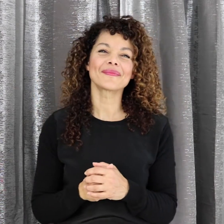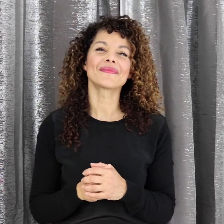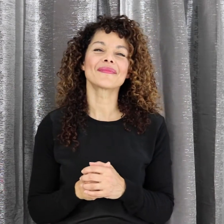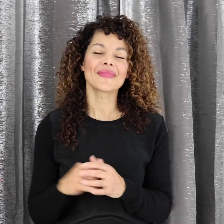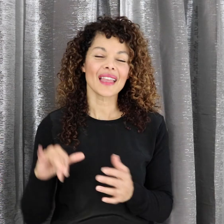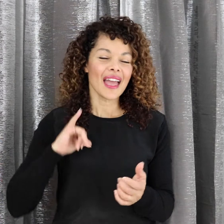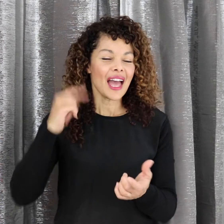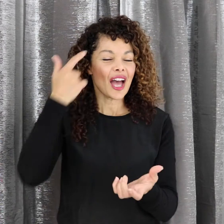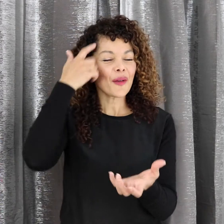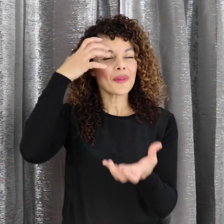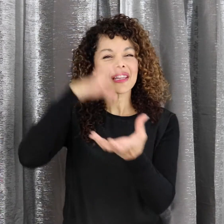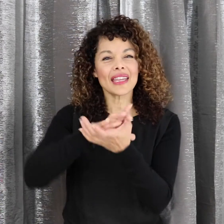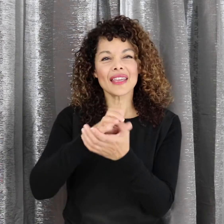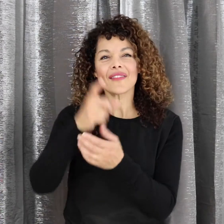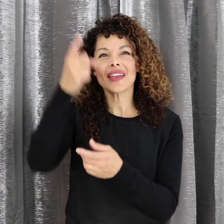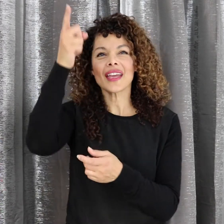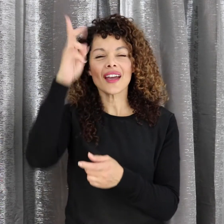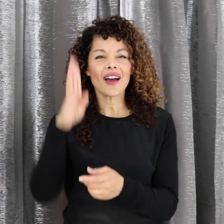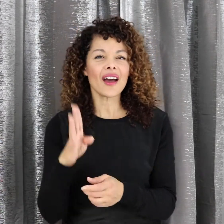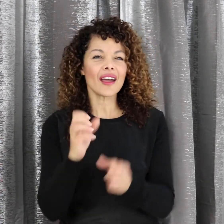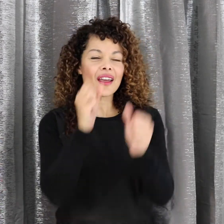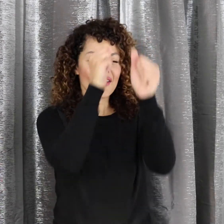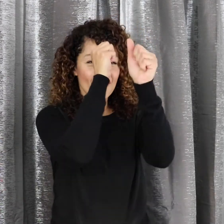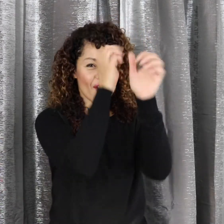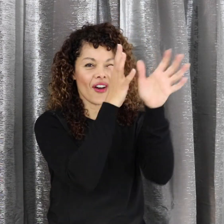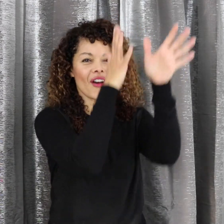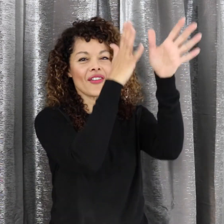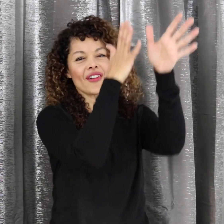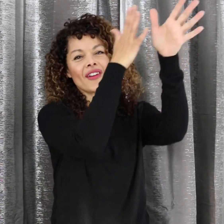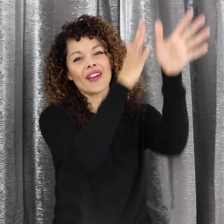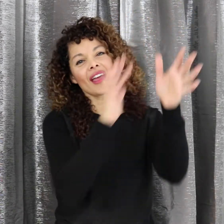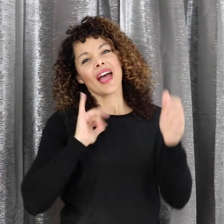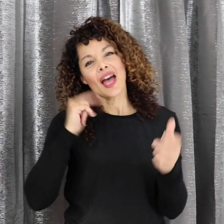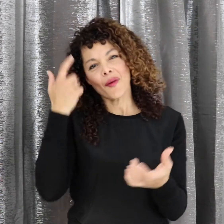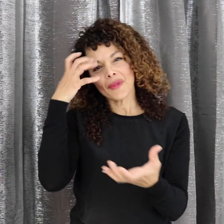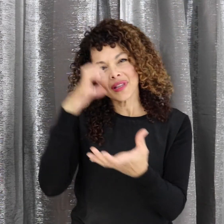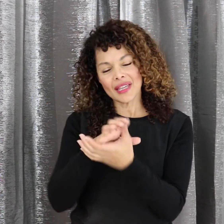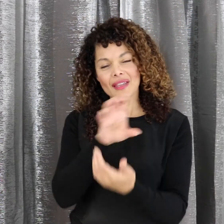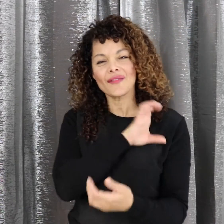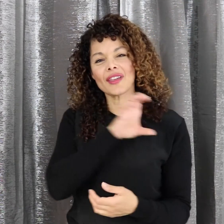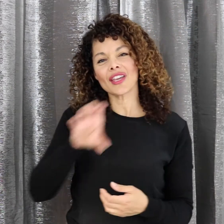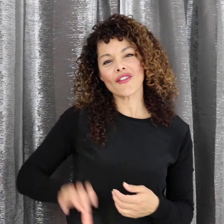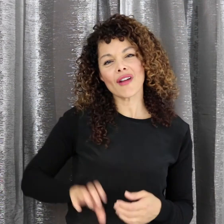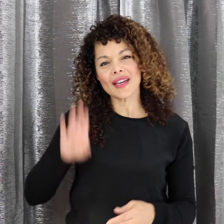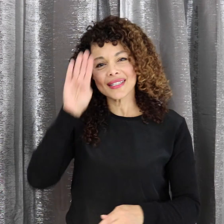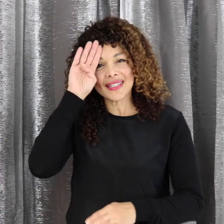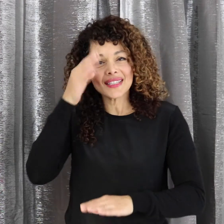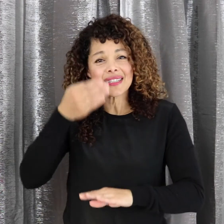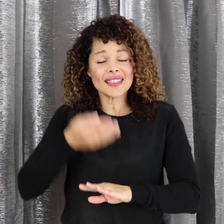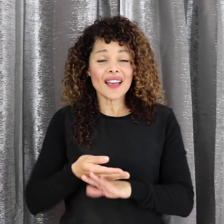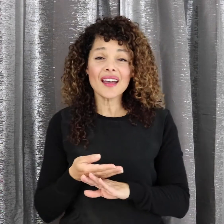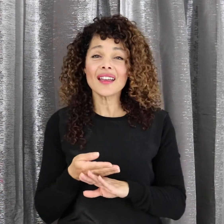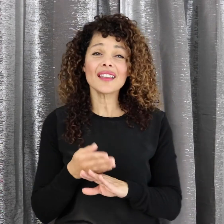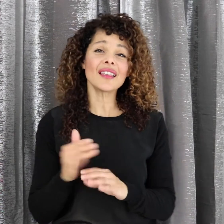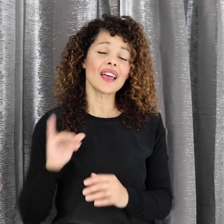I believe in God our Father I believe in Christ the Son